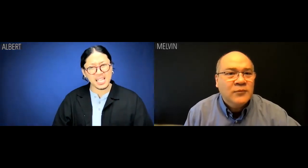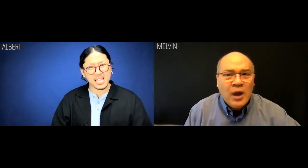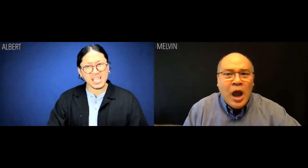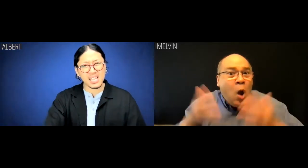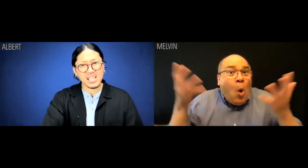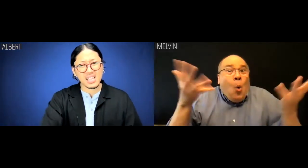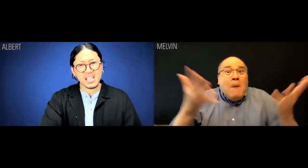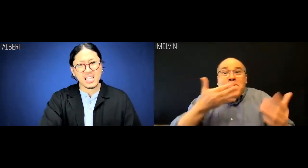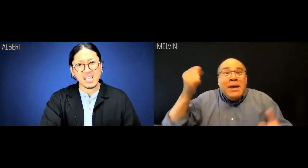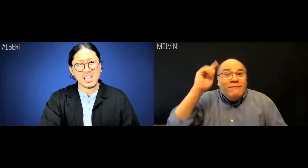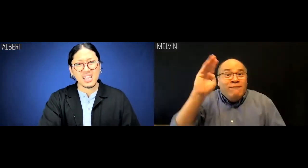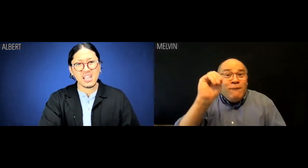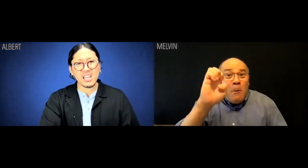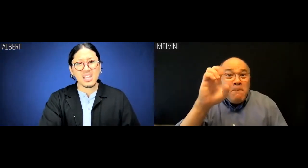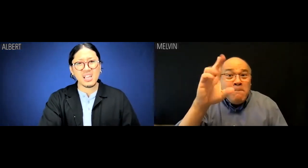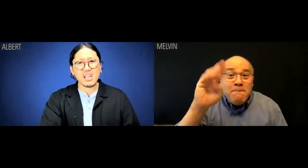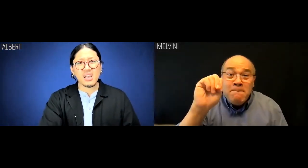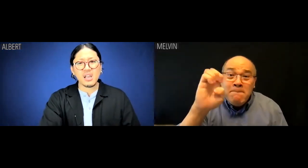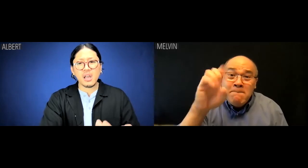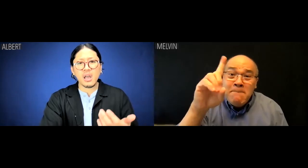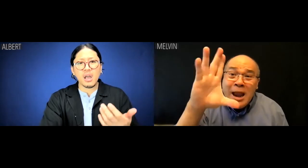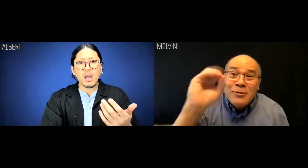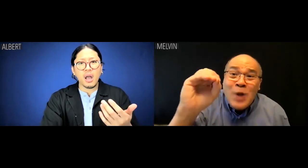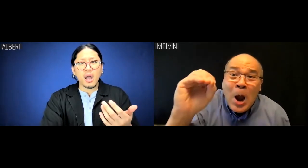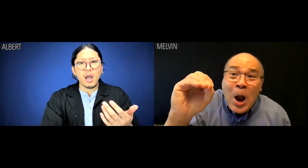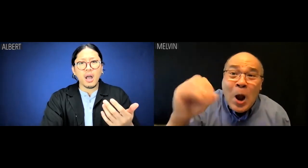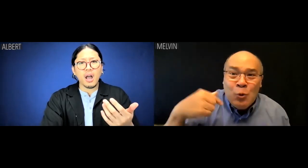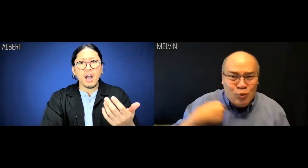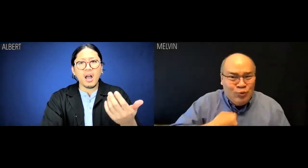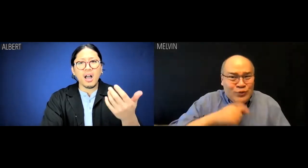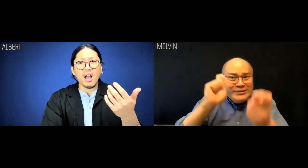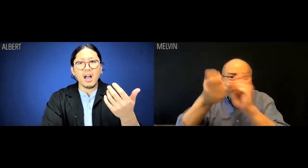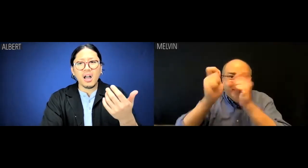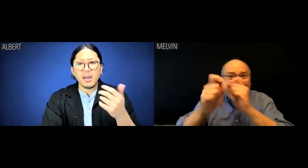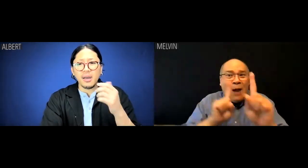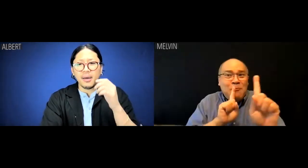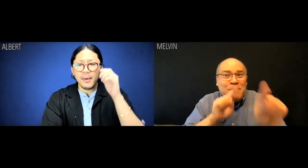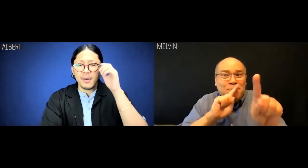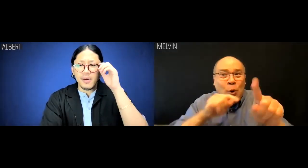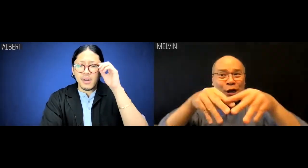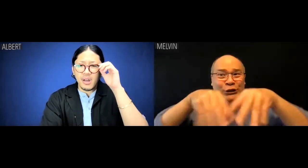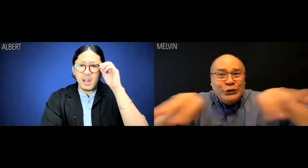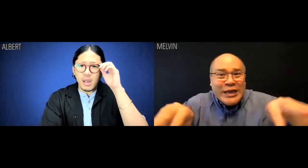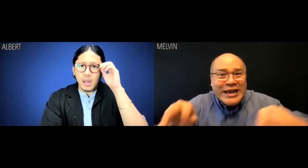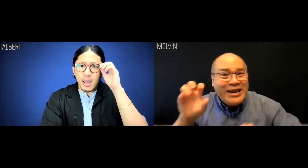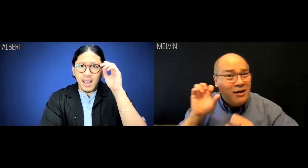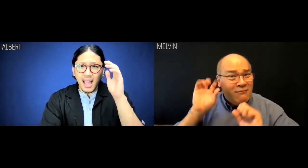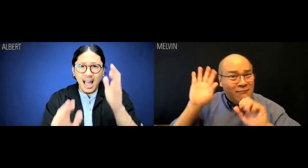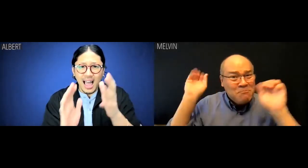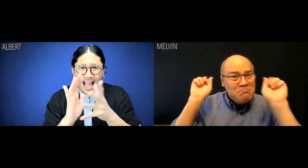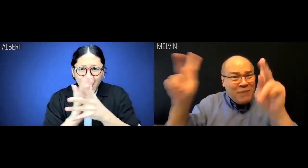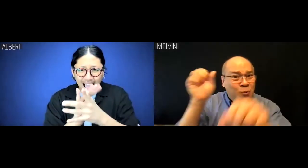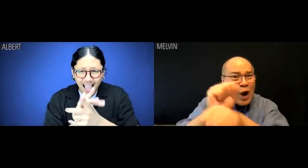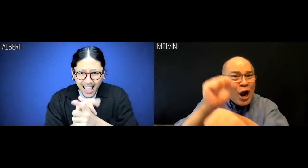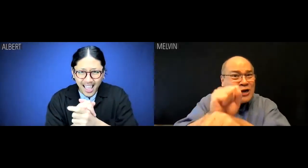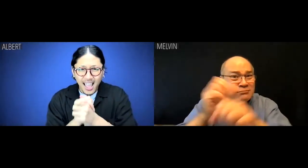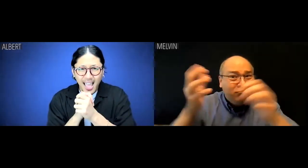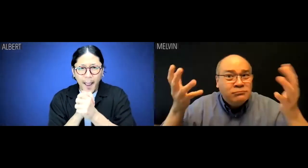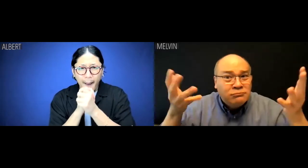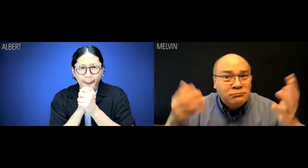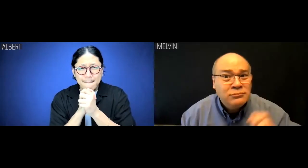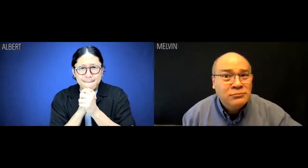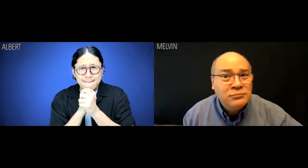Melvin: What'd be best for MedCo is if we adopt the reporting tree and get back to work.